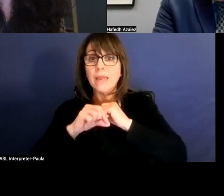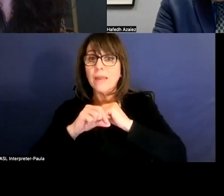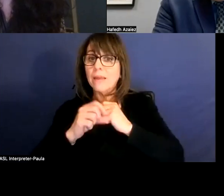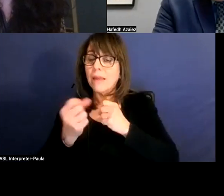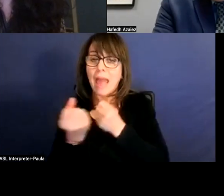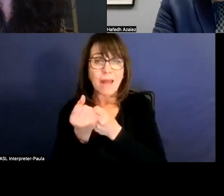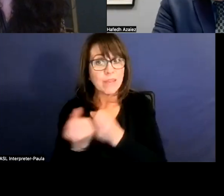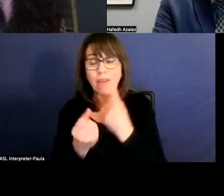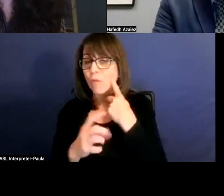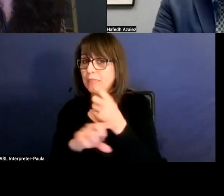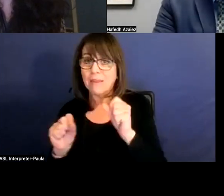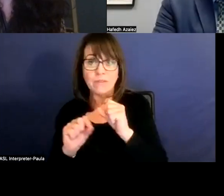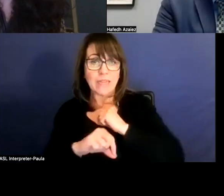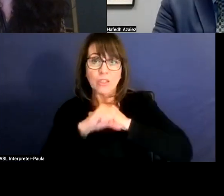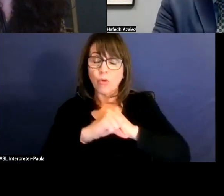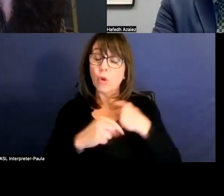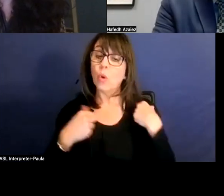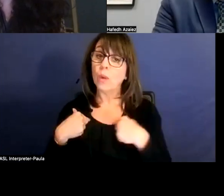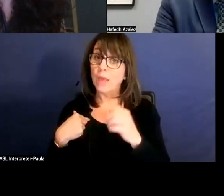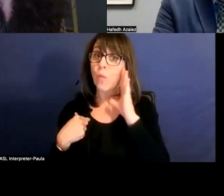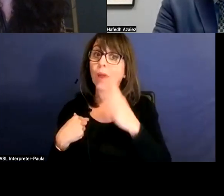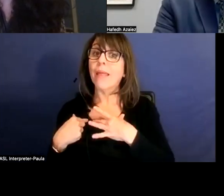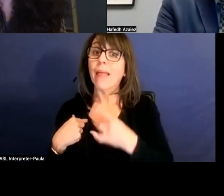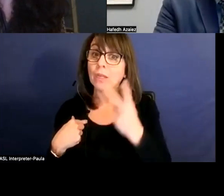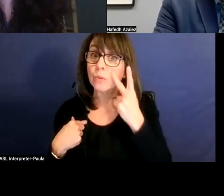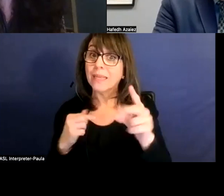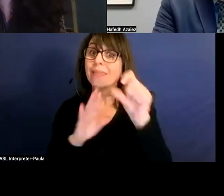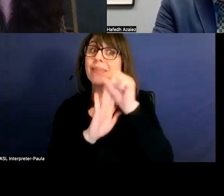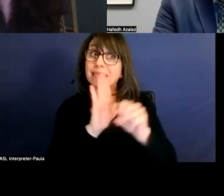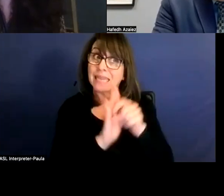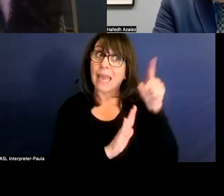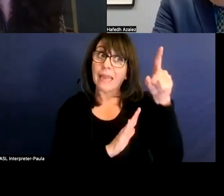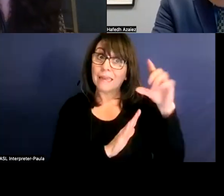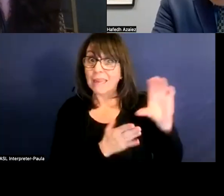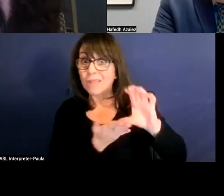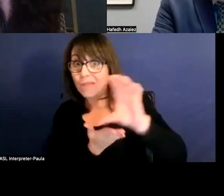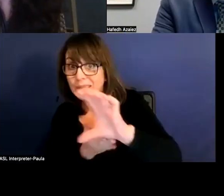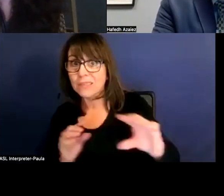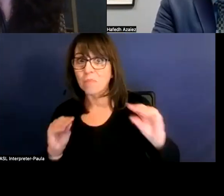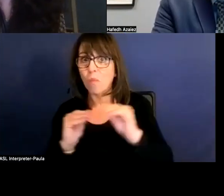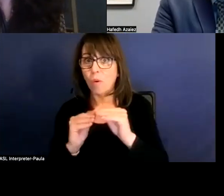And I think we would like to see the state invest in more in mental health and also invest in more